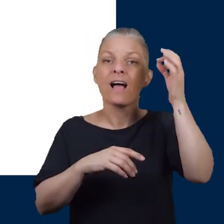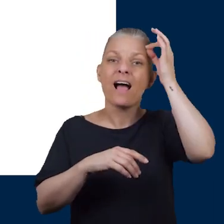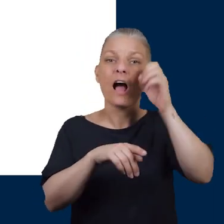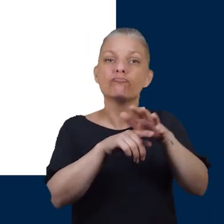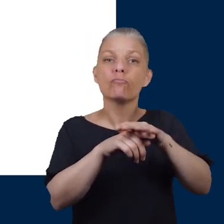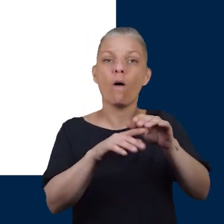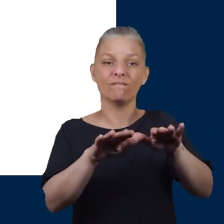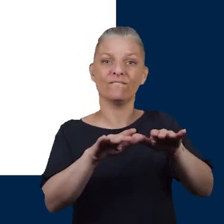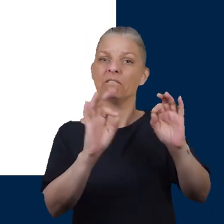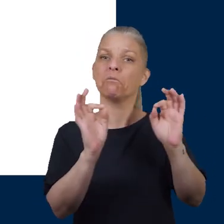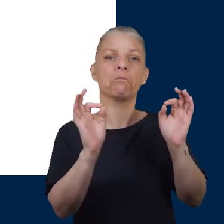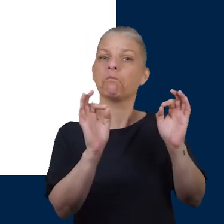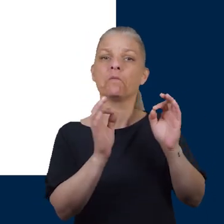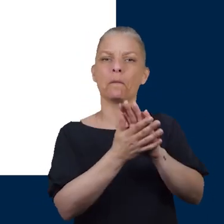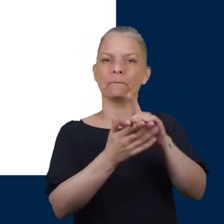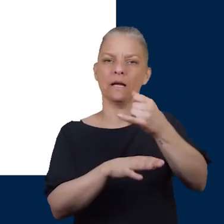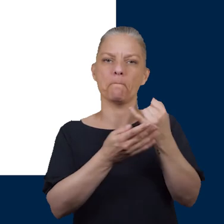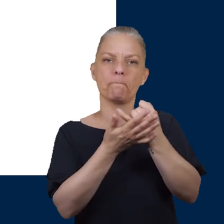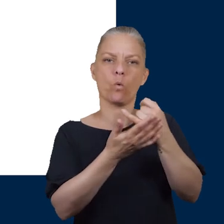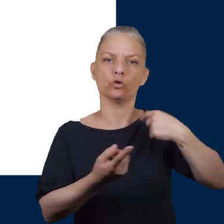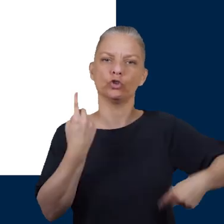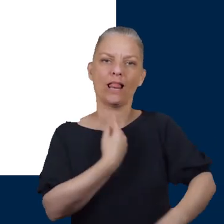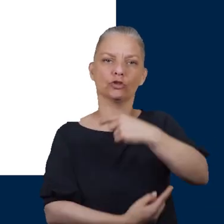on your feet this is normally indicates you have pure circulation to your feet.